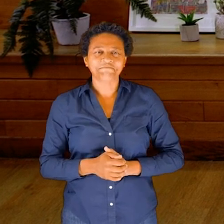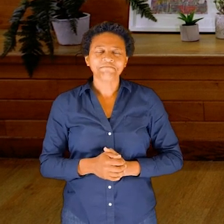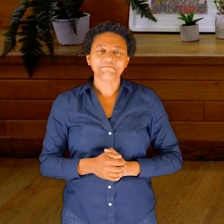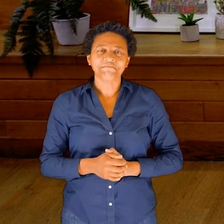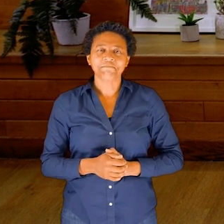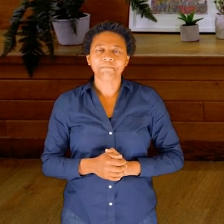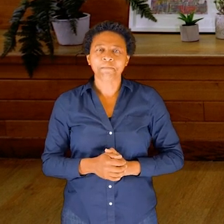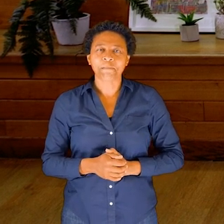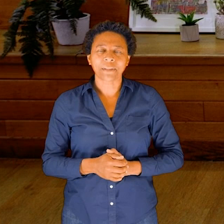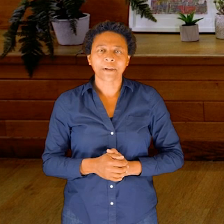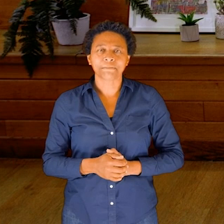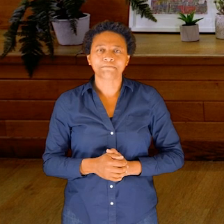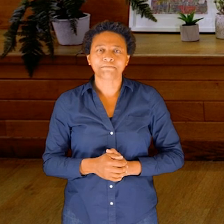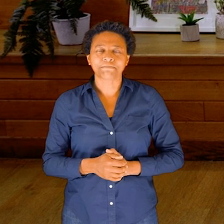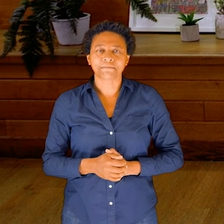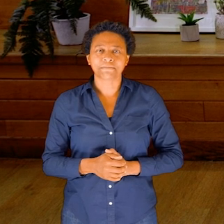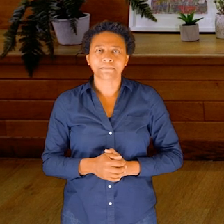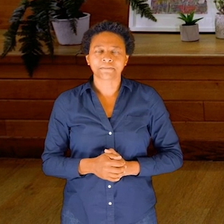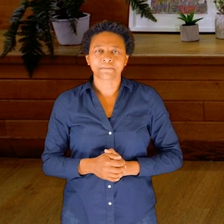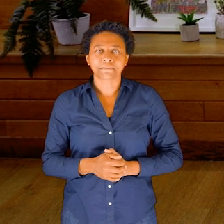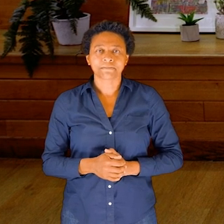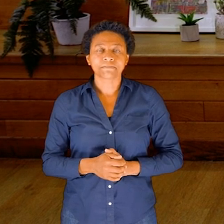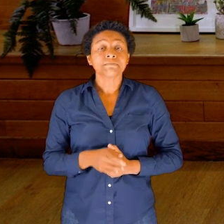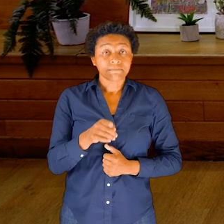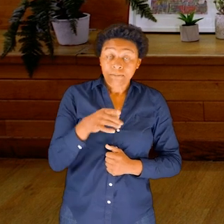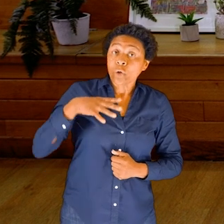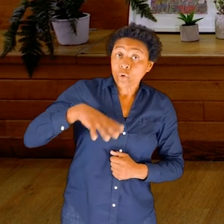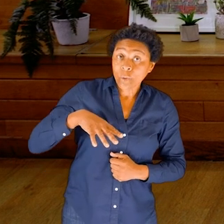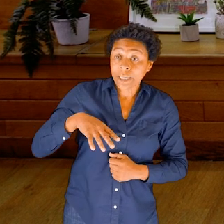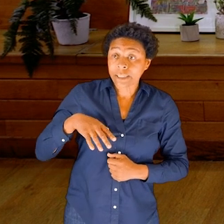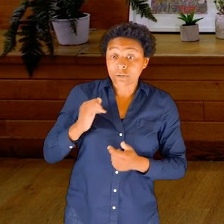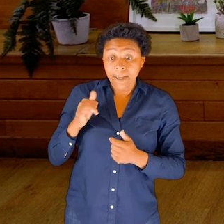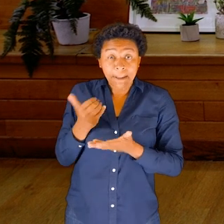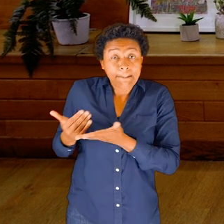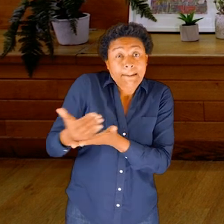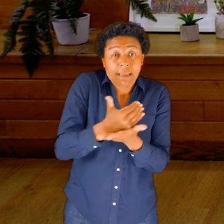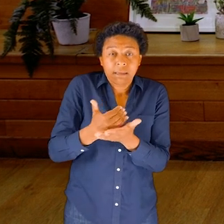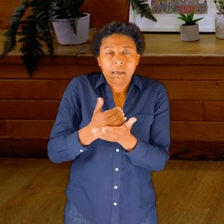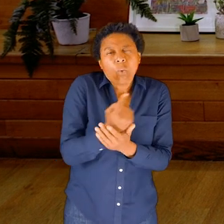So we will need a couple of things for this class.